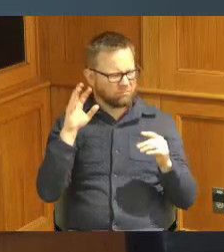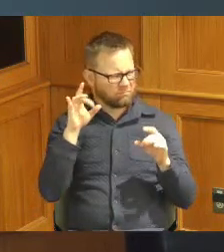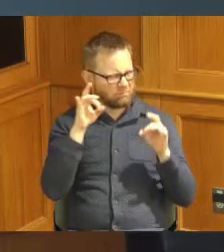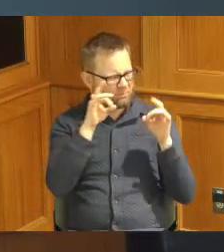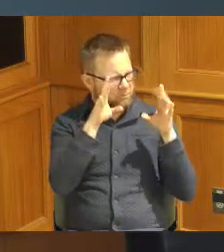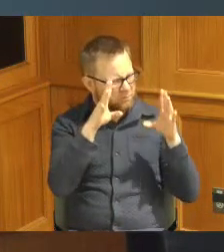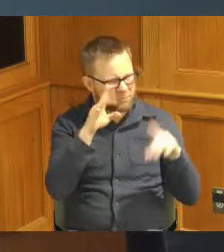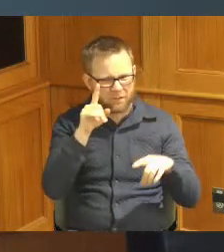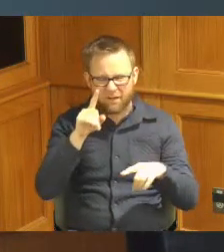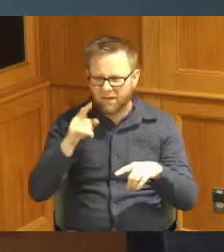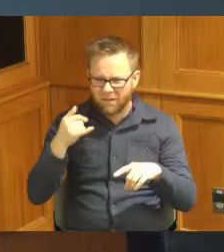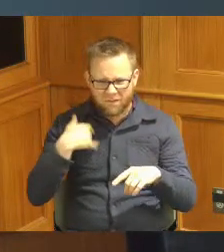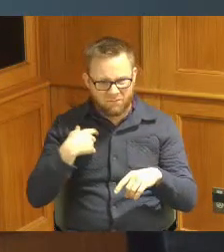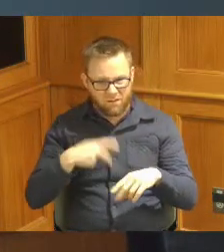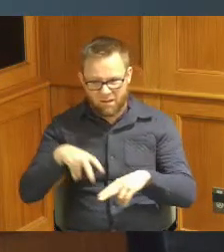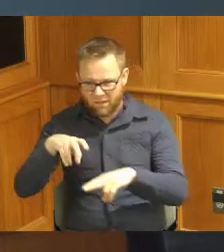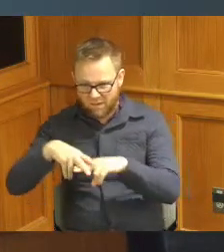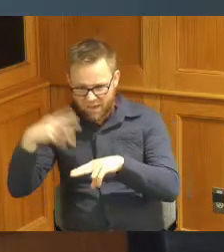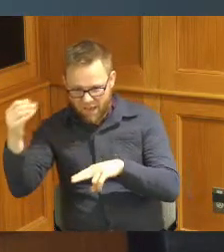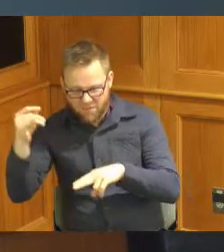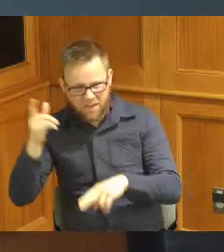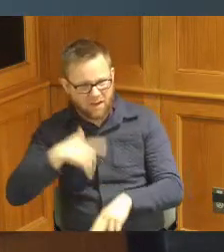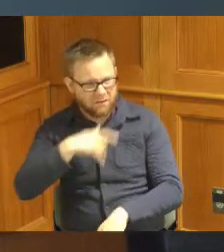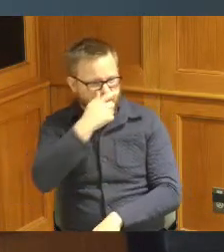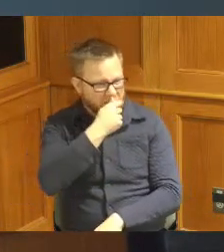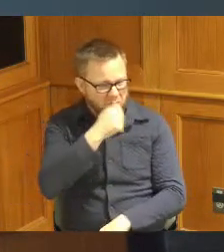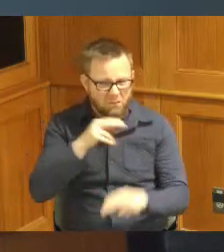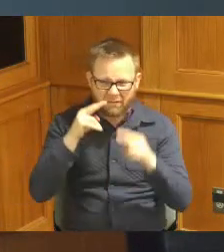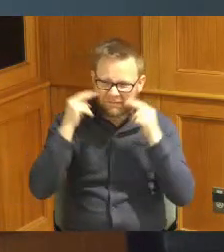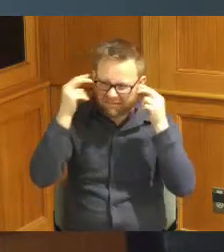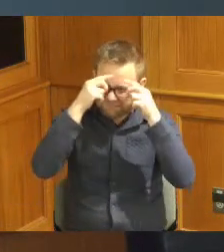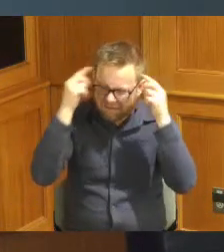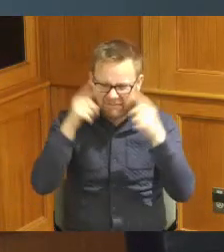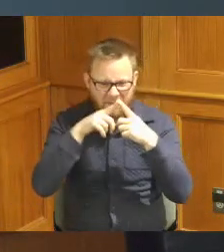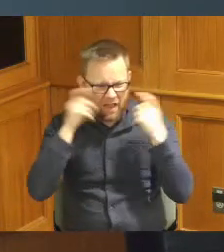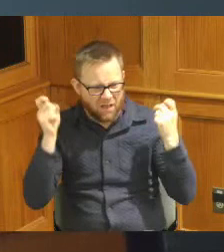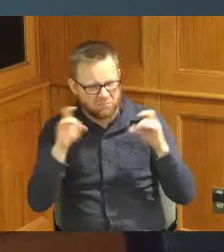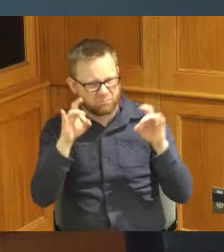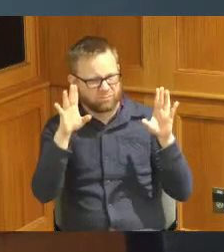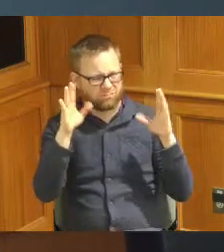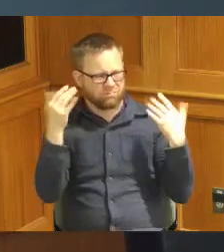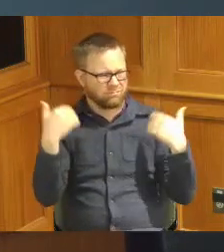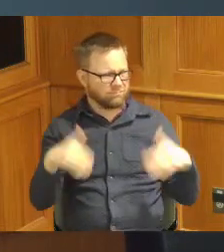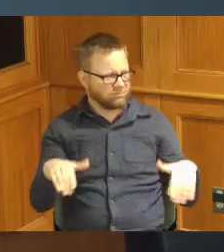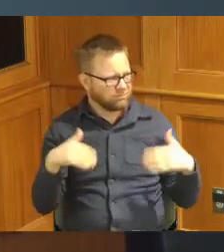without a tissue because of the sinus and the allergies and all those kind of things so the